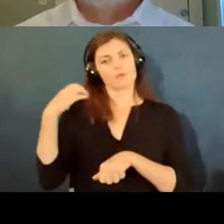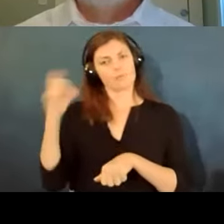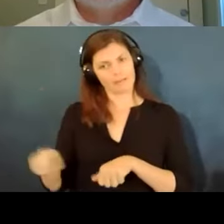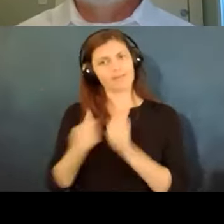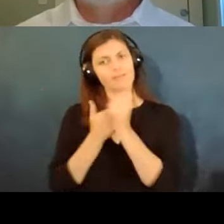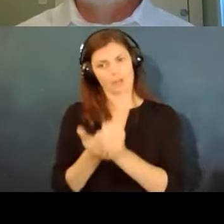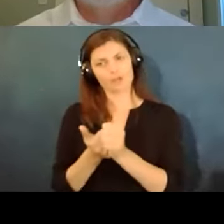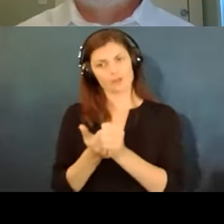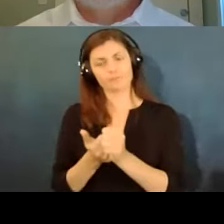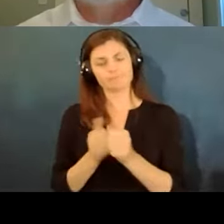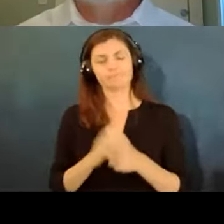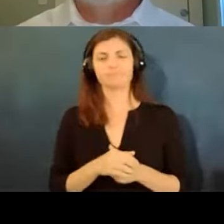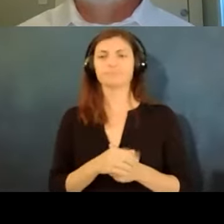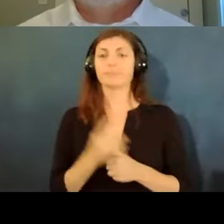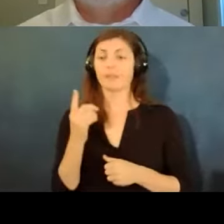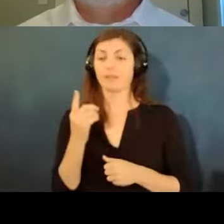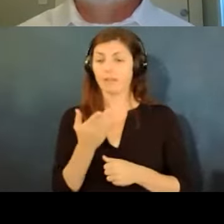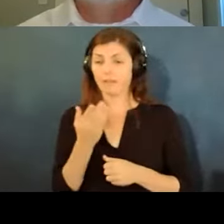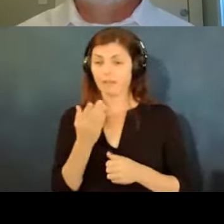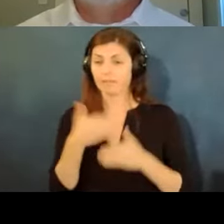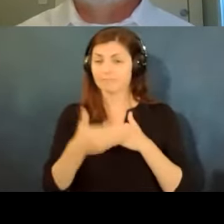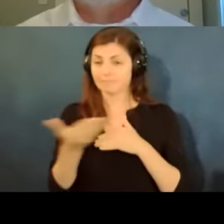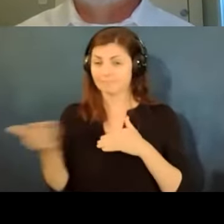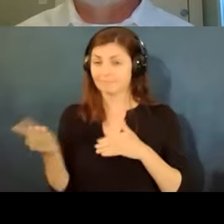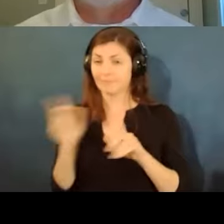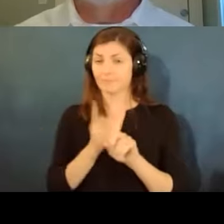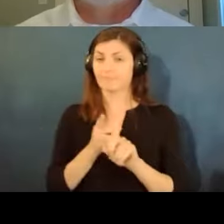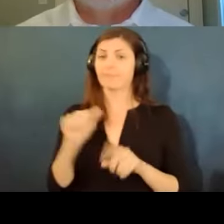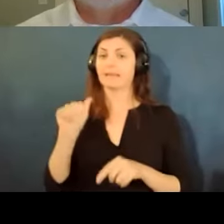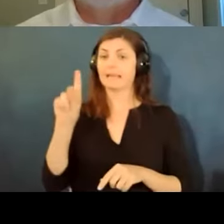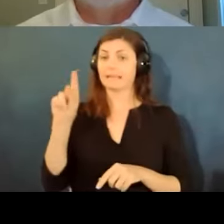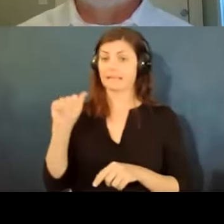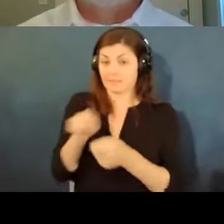next thing to point out is under the ada disability as a particular definition